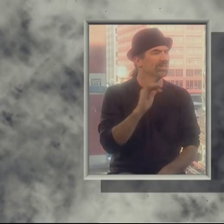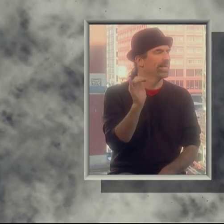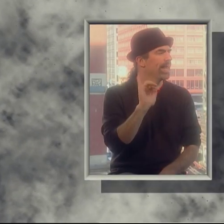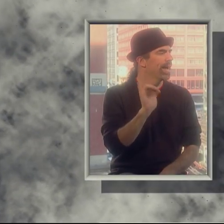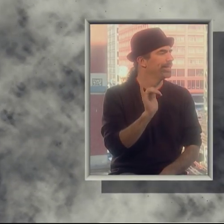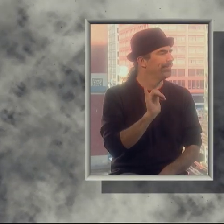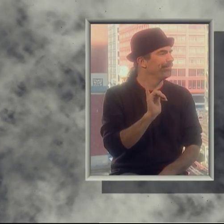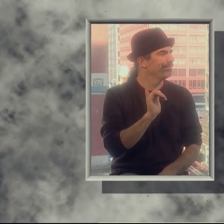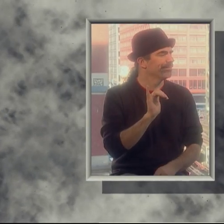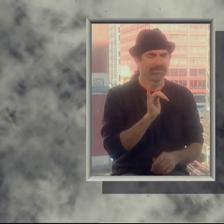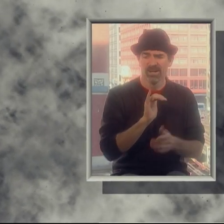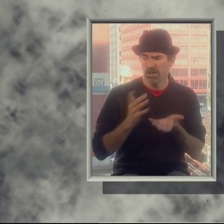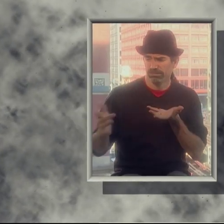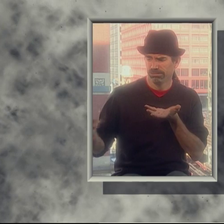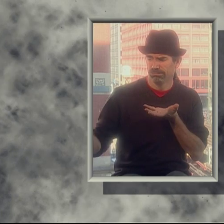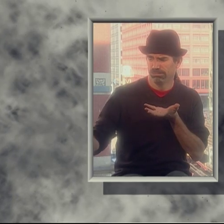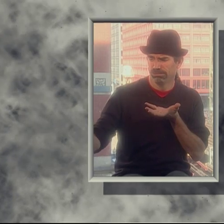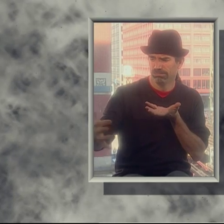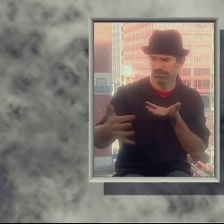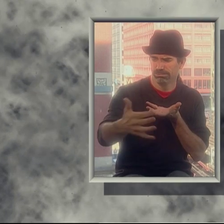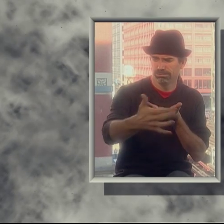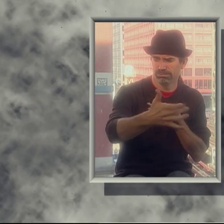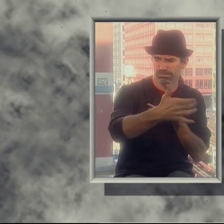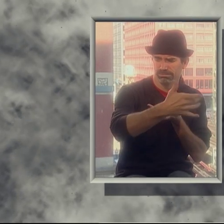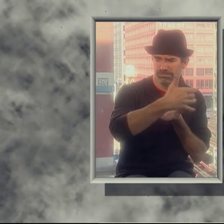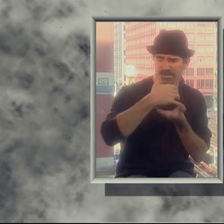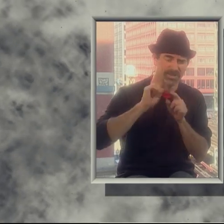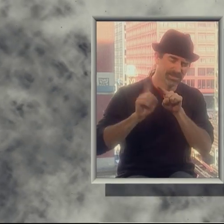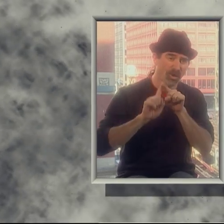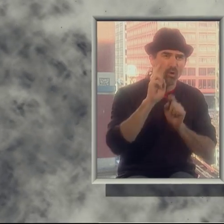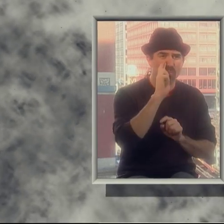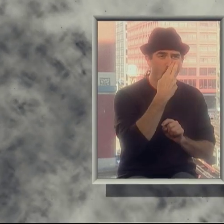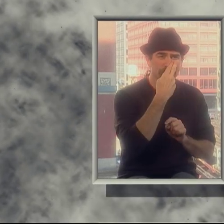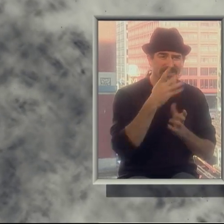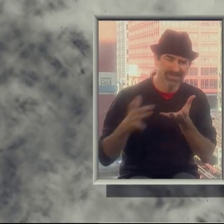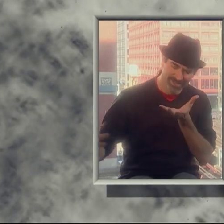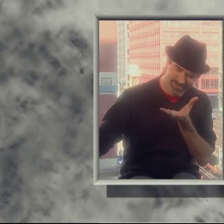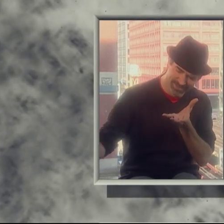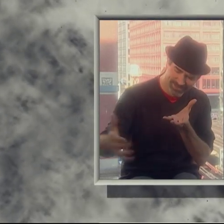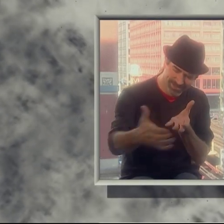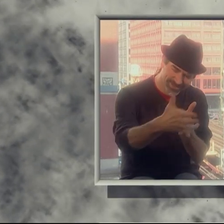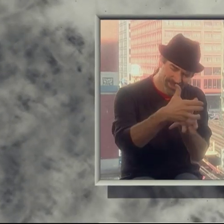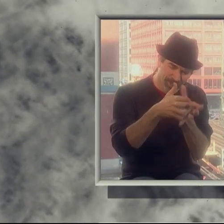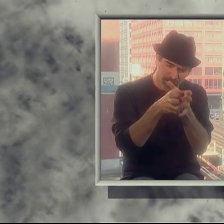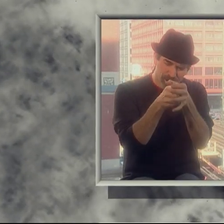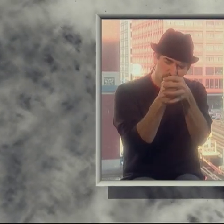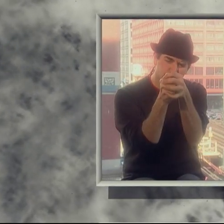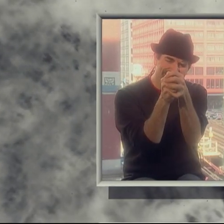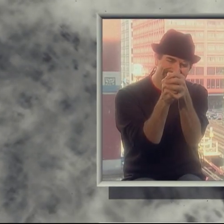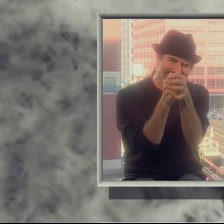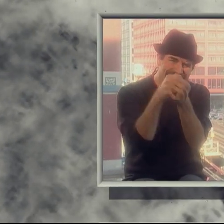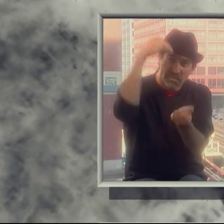Someone once told me that poetry is like taking a lot of different roses and squeezing them together,